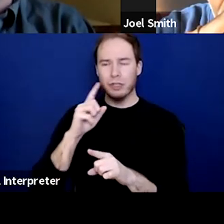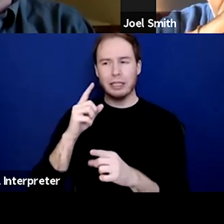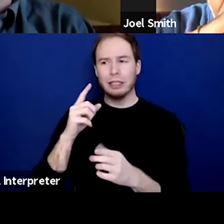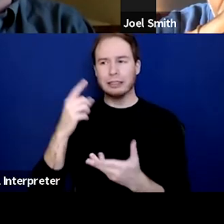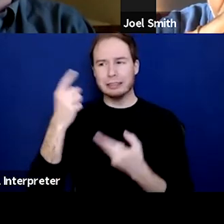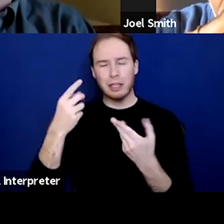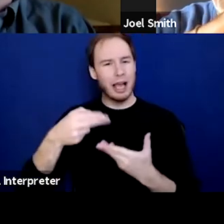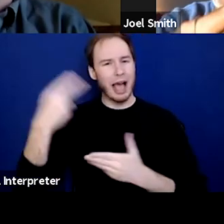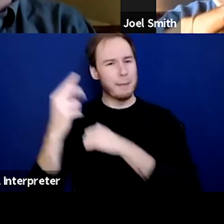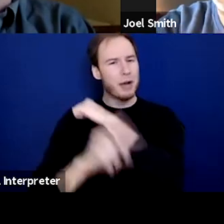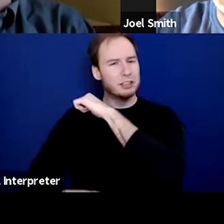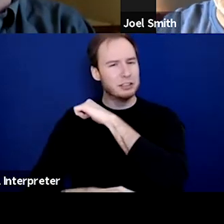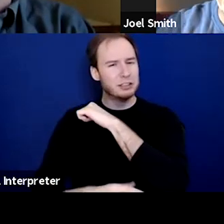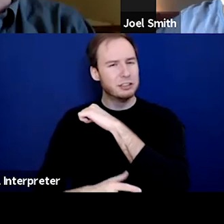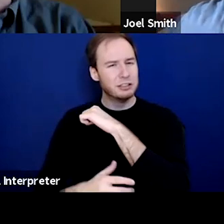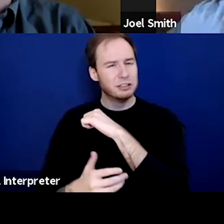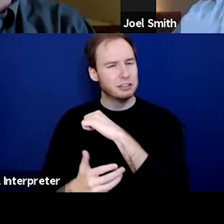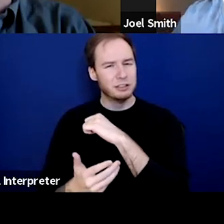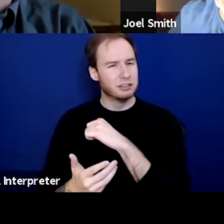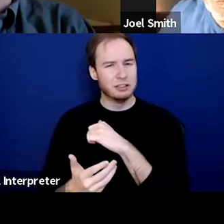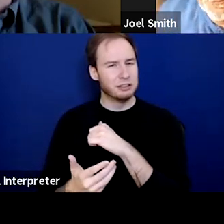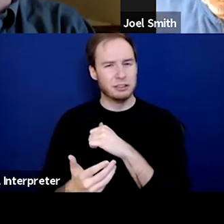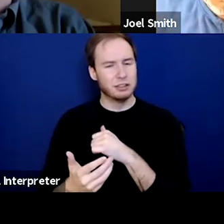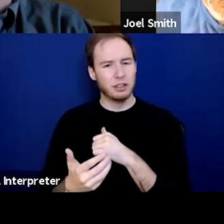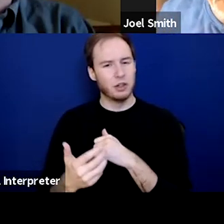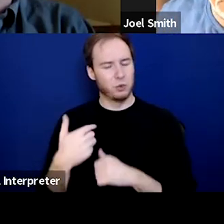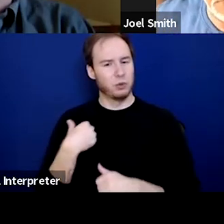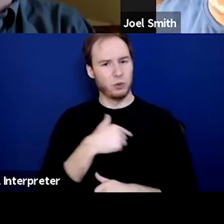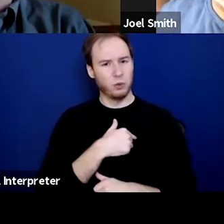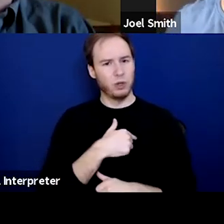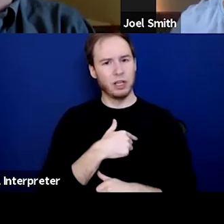And we have locked up half the darn country